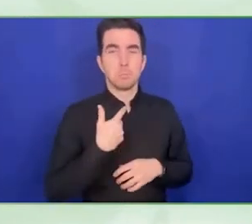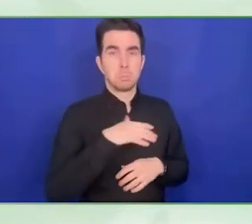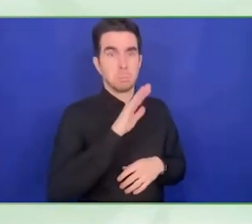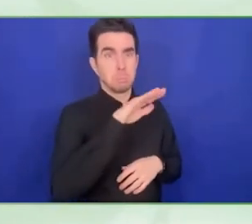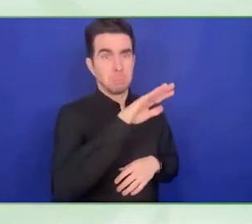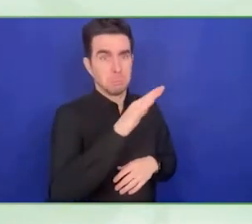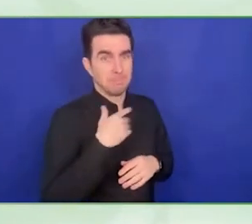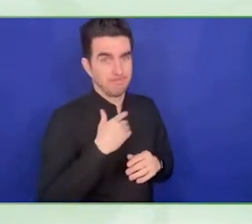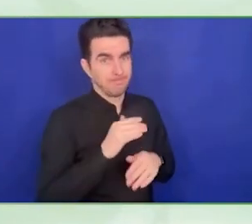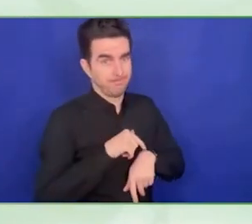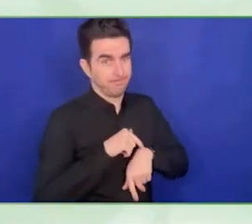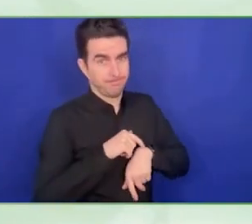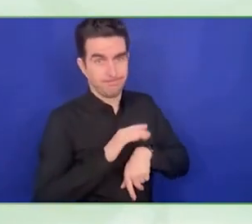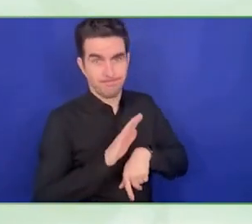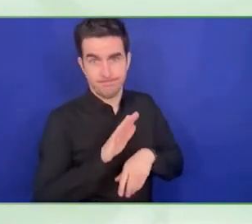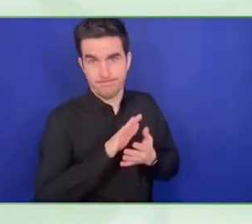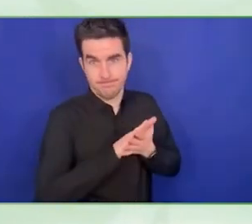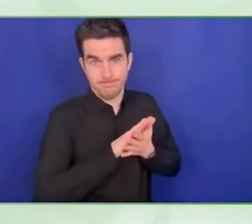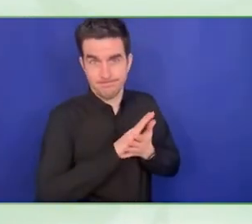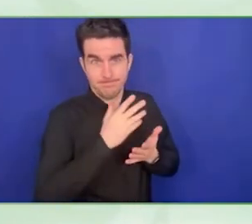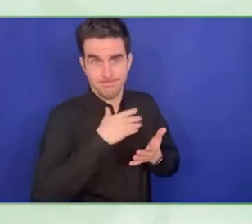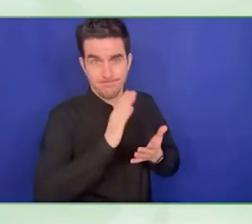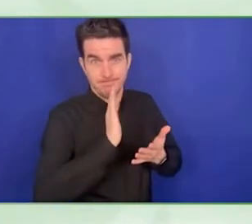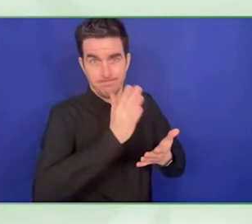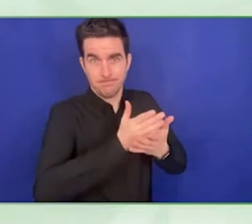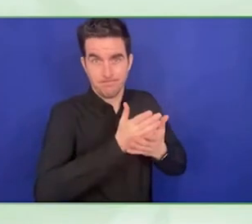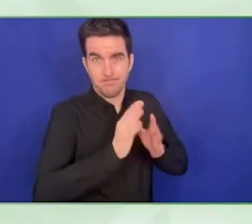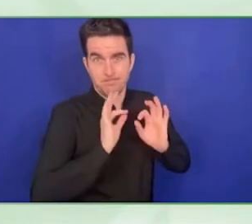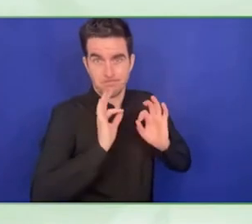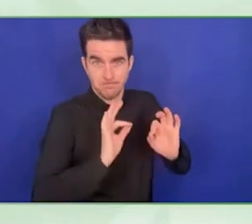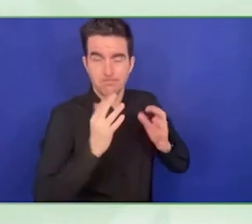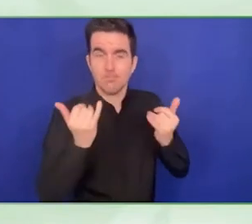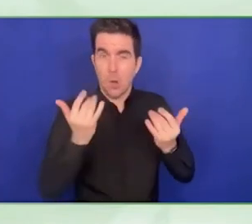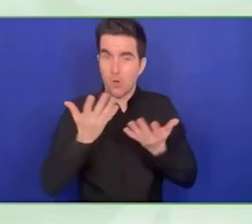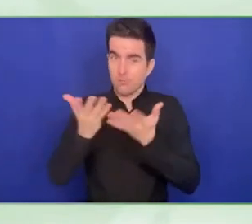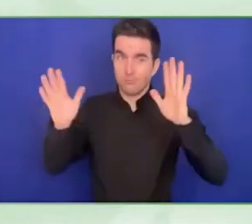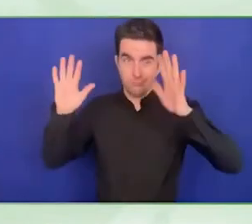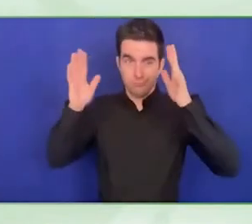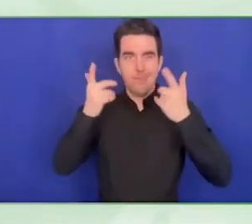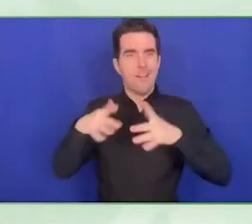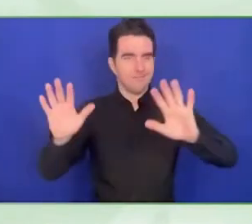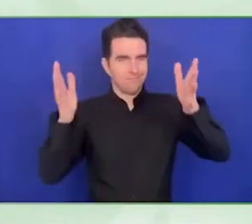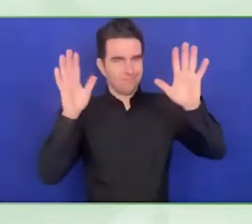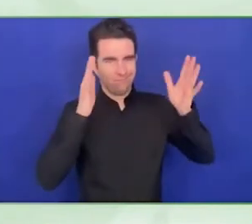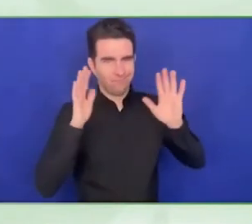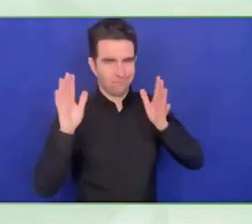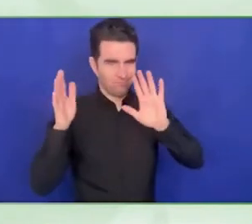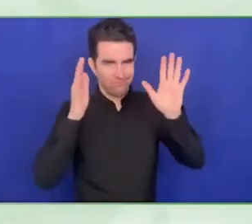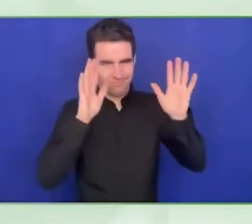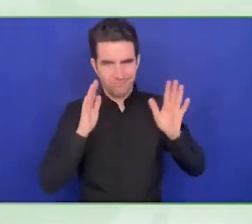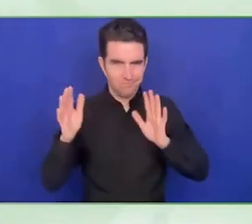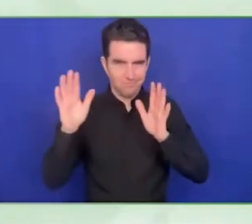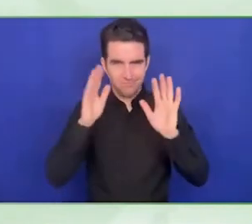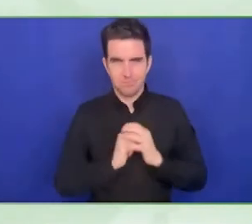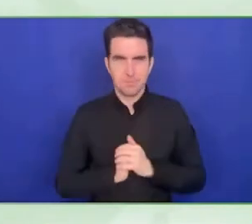There is more than the five minutes everyone has. I'd like to say we like to send our thoughts to the people of